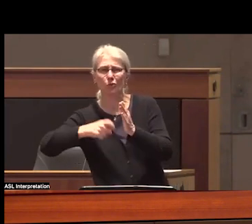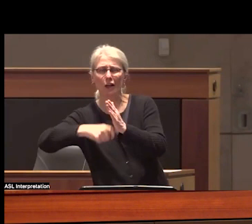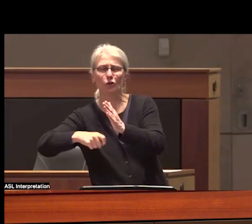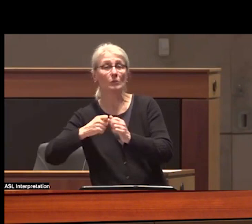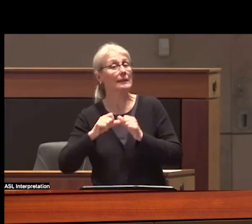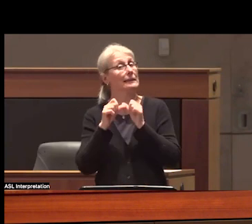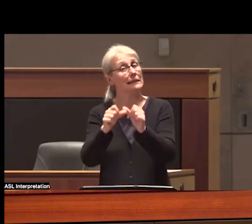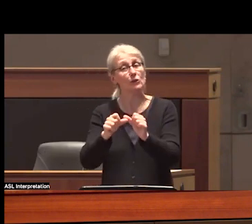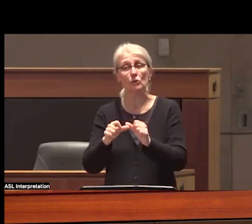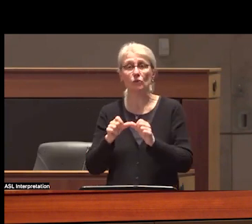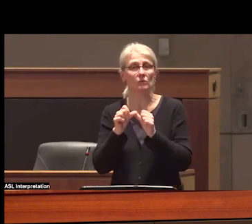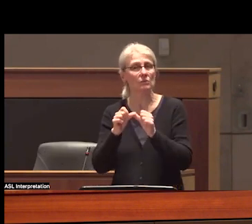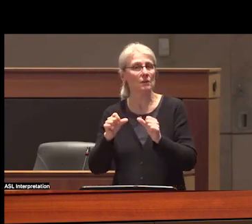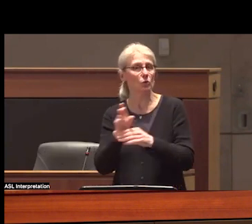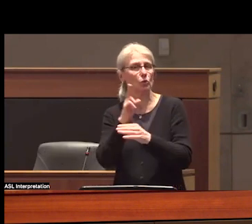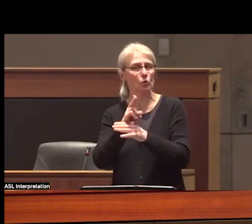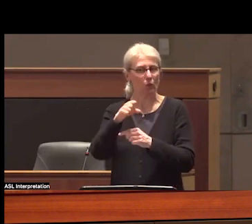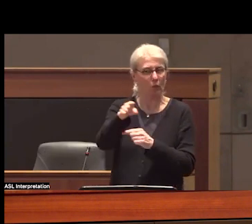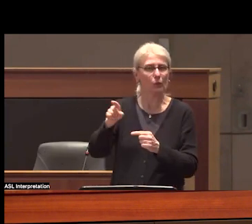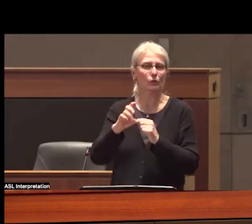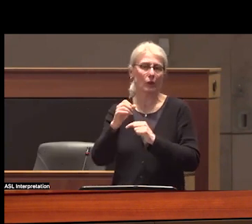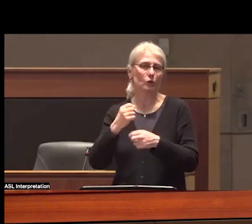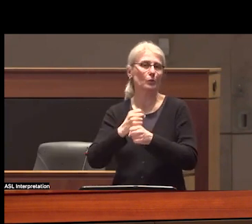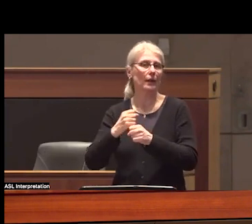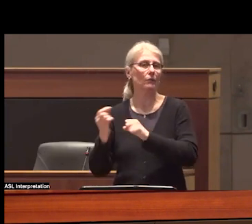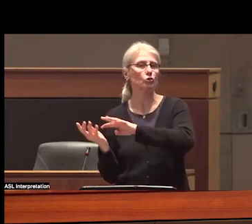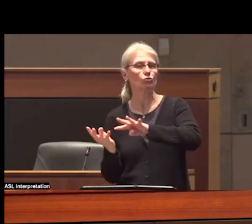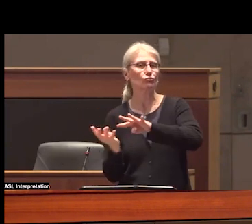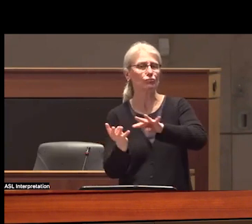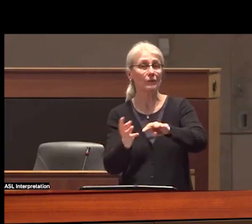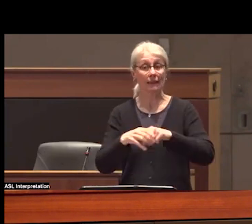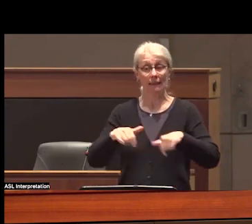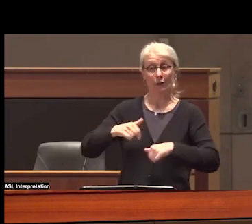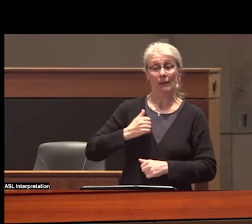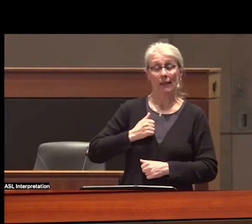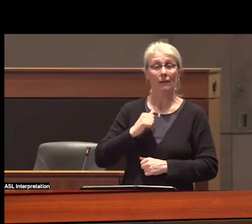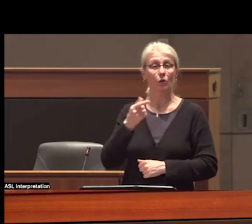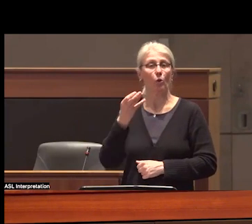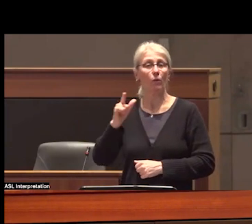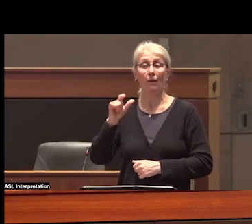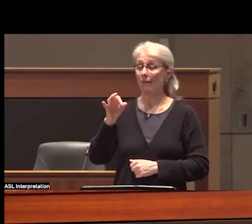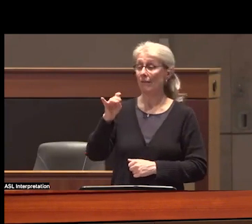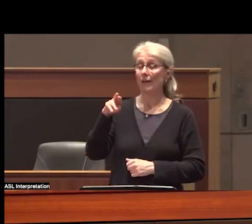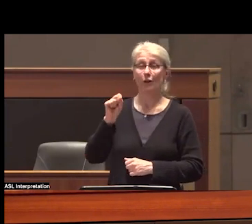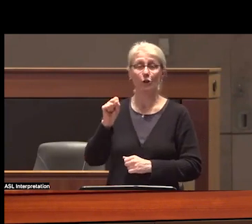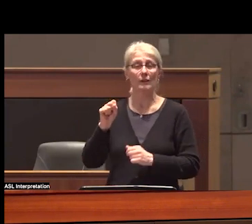staging and shipping arteries in Canada it's our department of global Affairs and its anti- crime